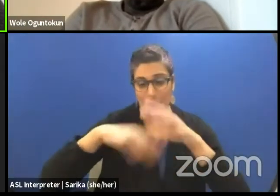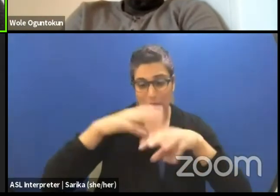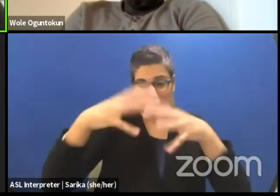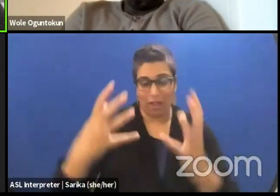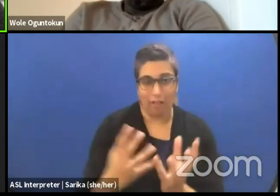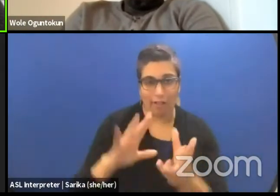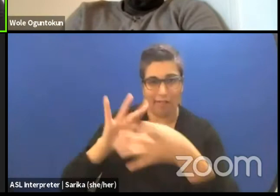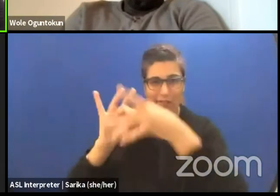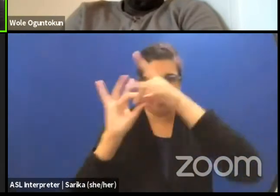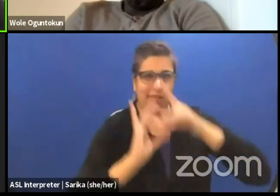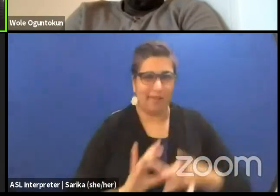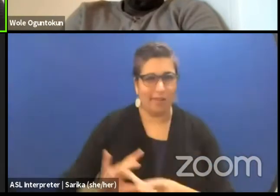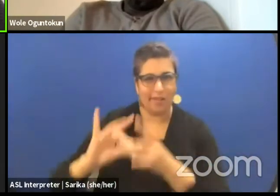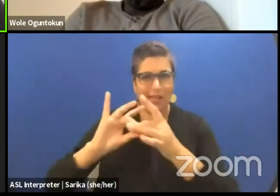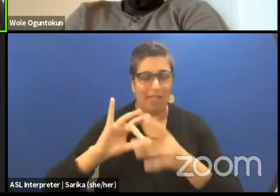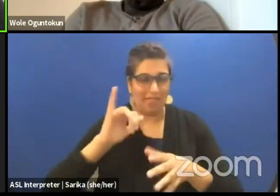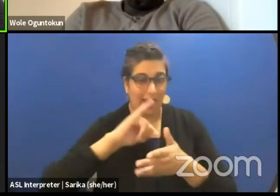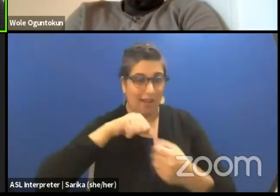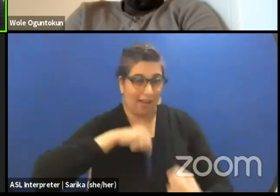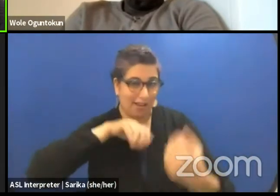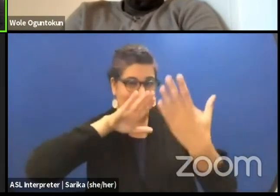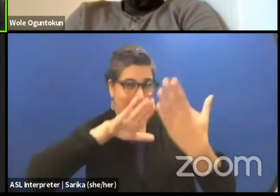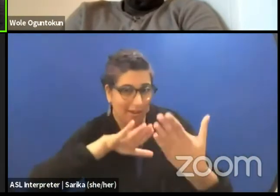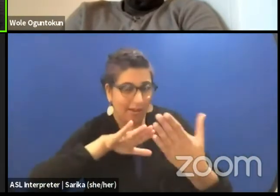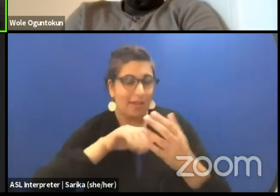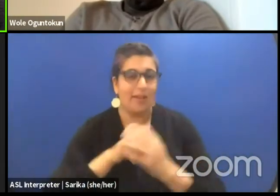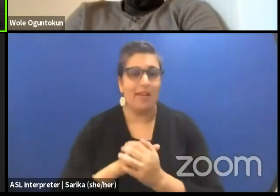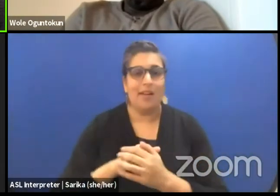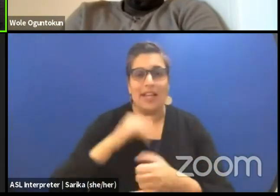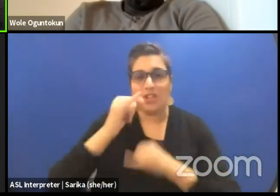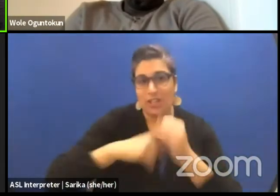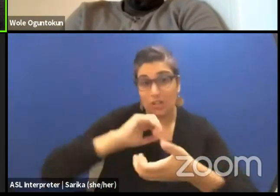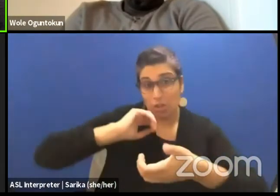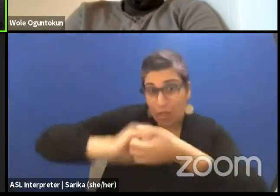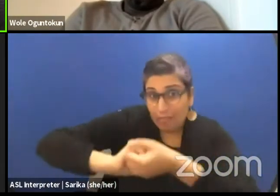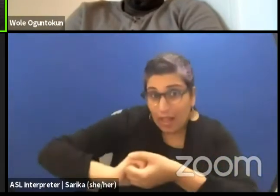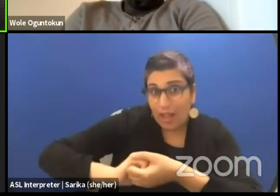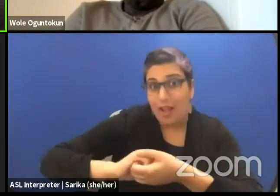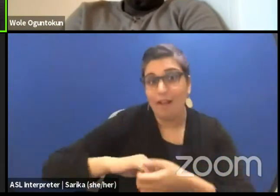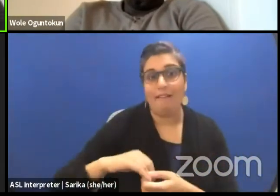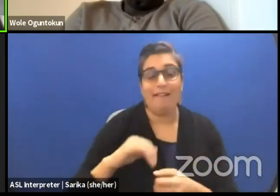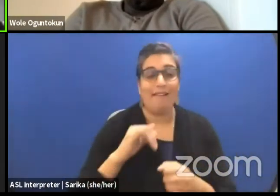Some are coming from international collaboration, also from an institutional standpoint.